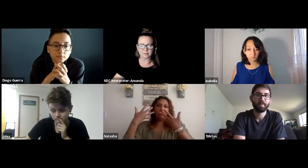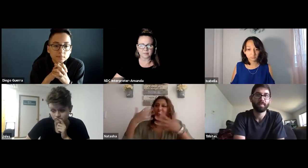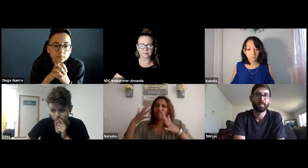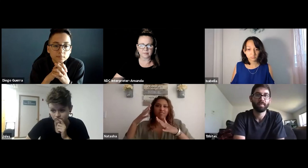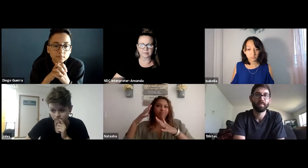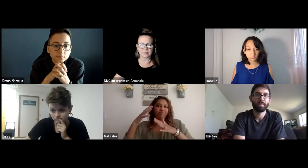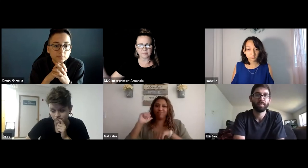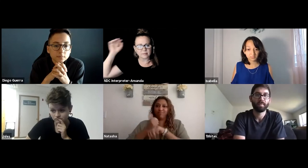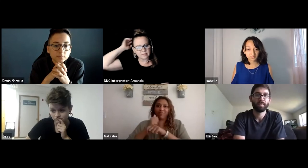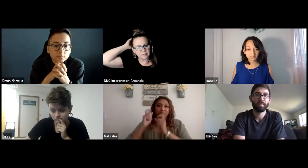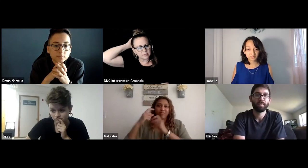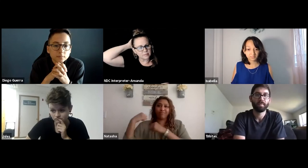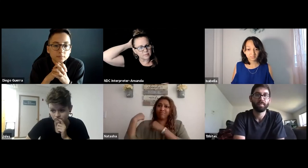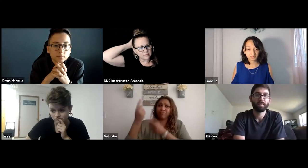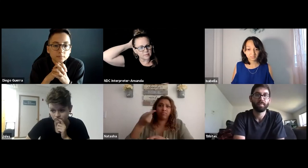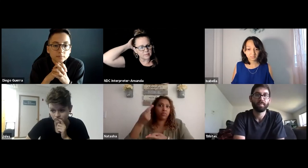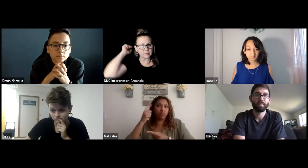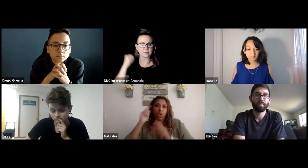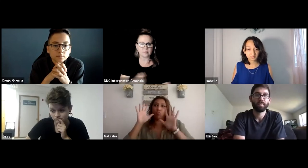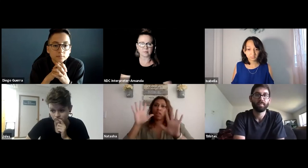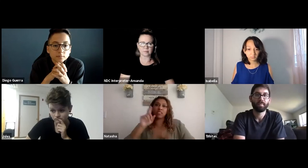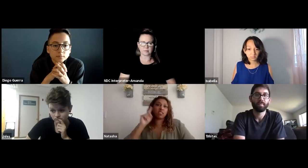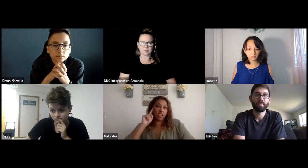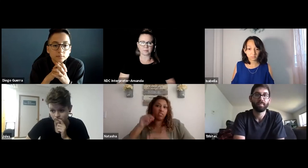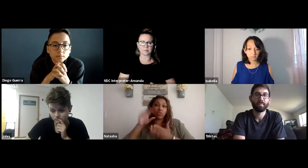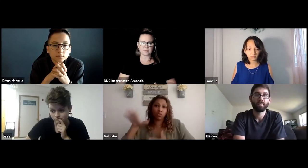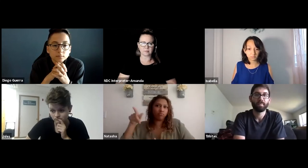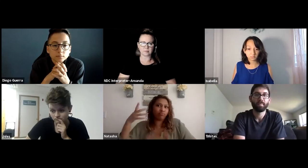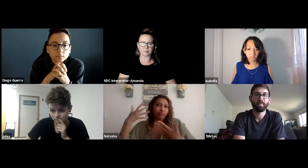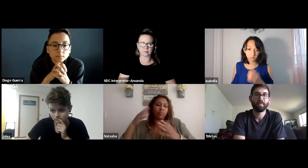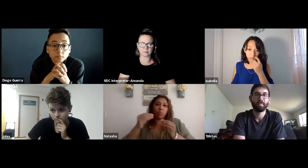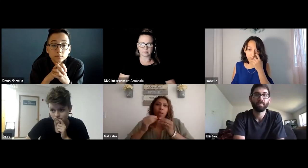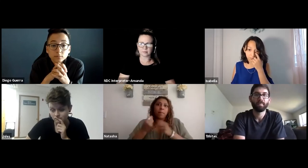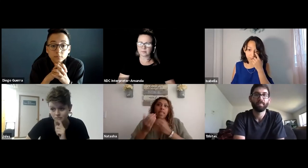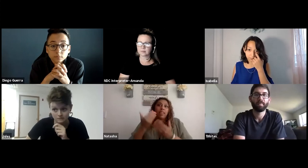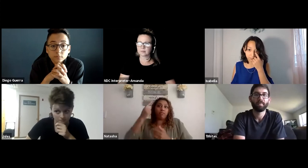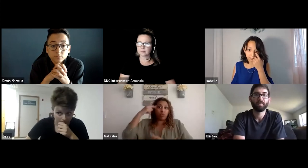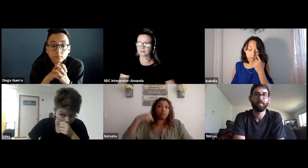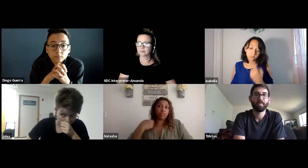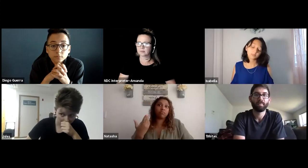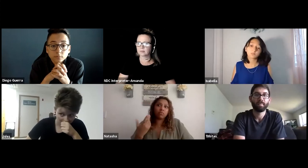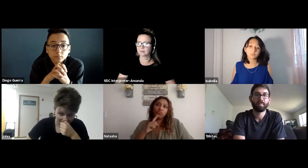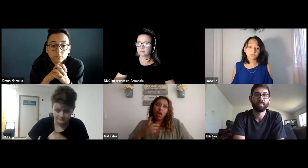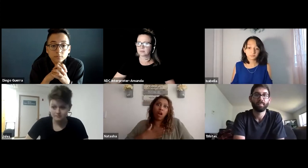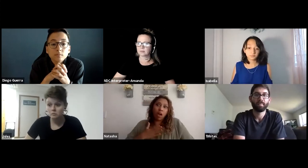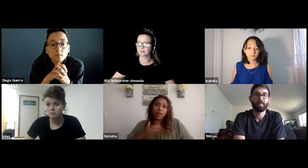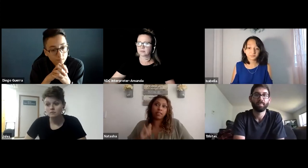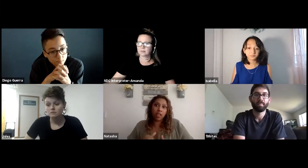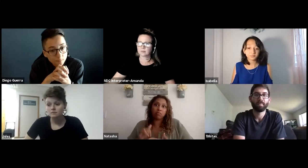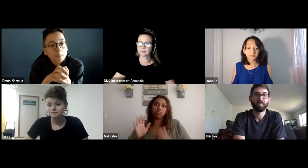At PBC they've already had services in place and they have great services for Deaf students.